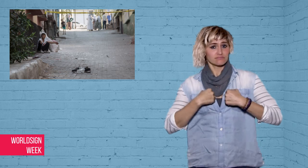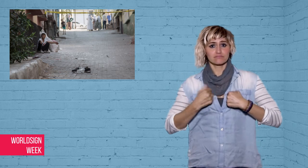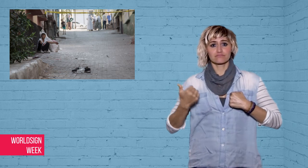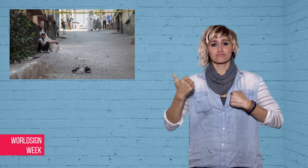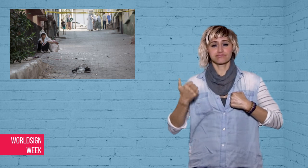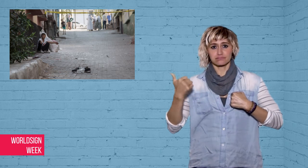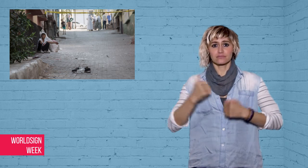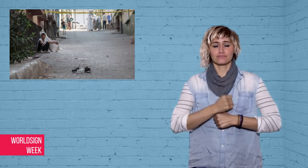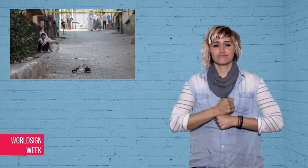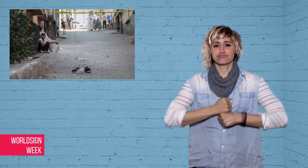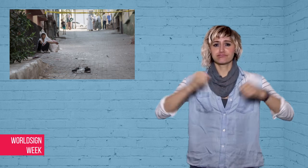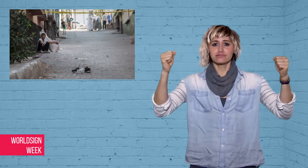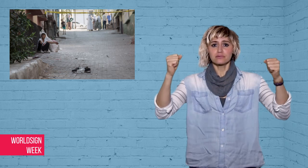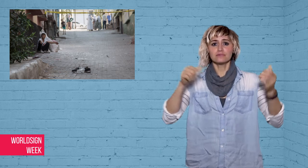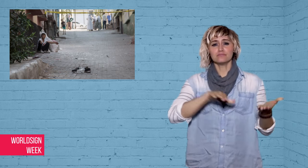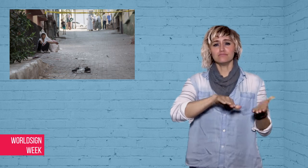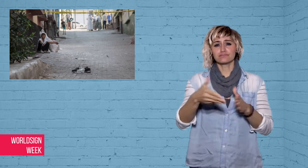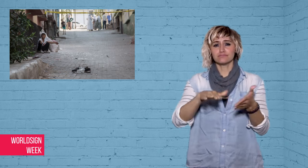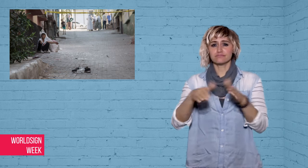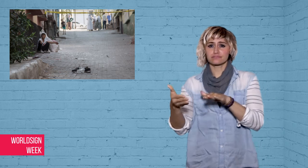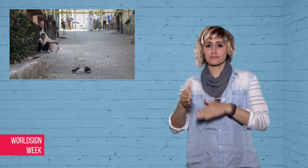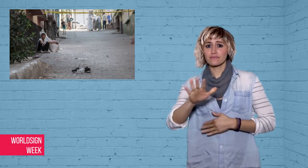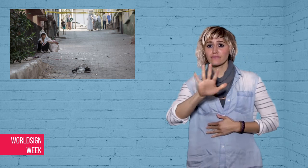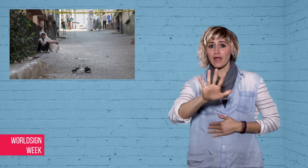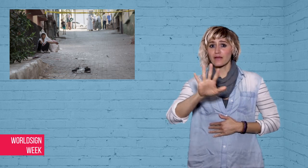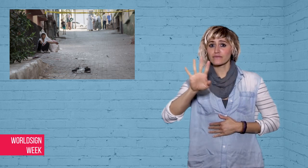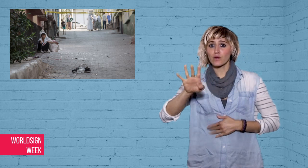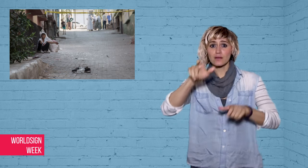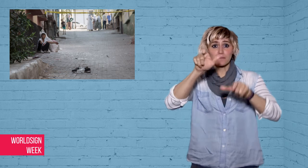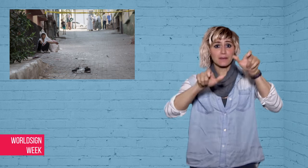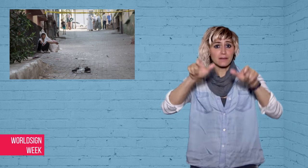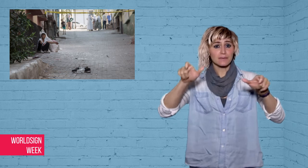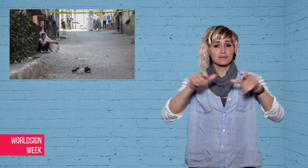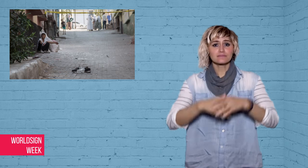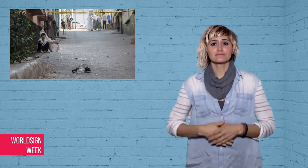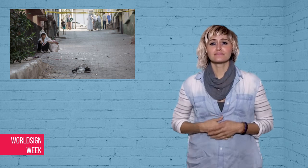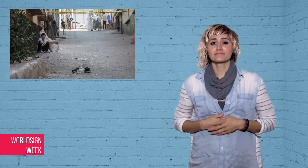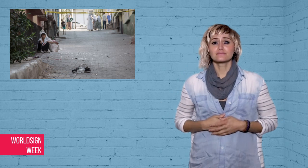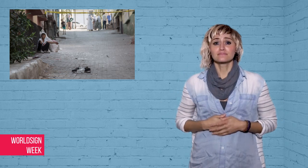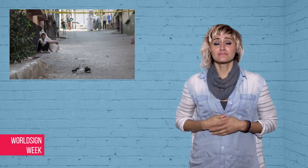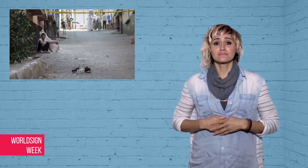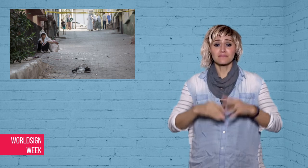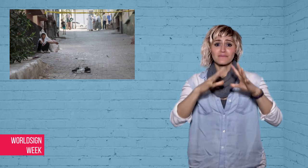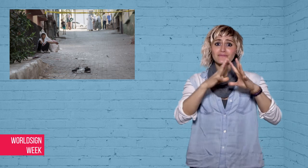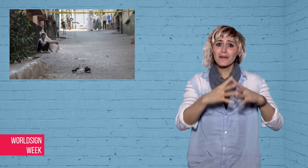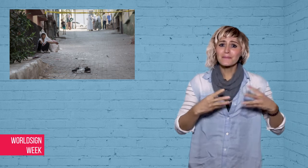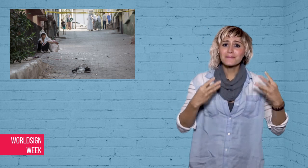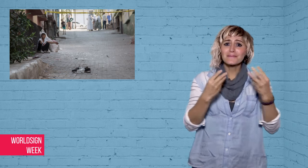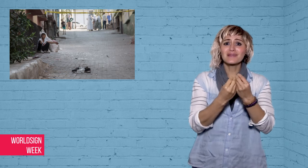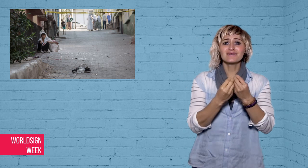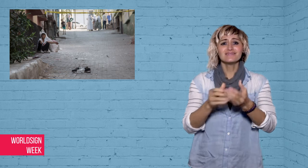in a wedding, killing 54 people.